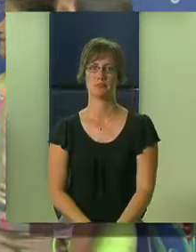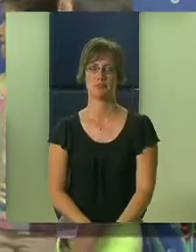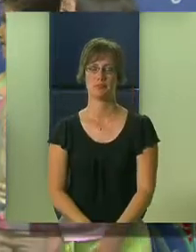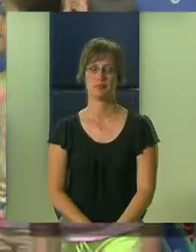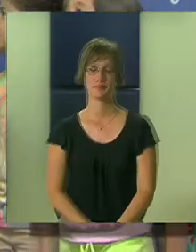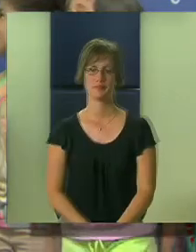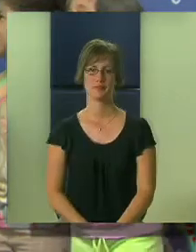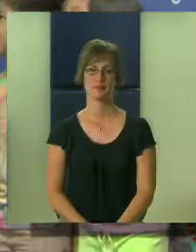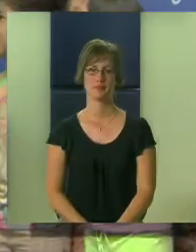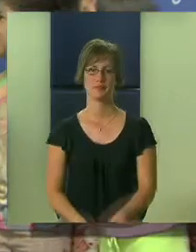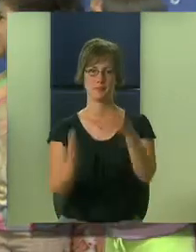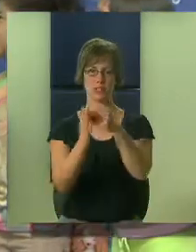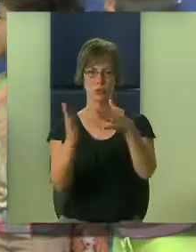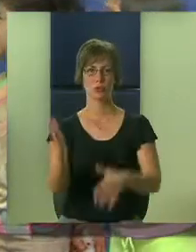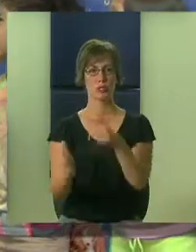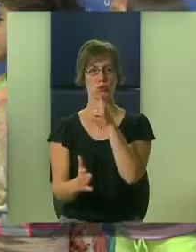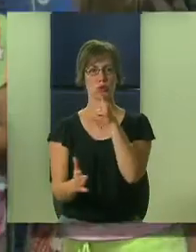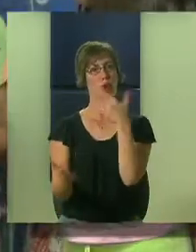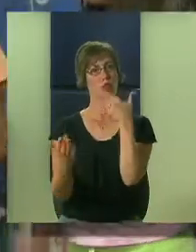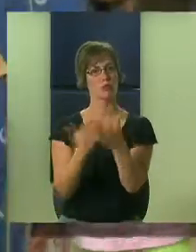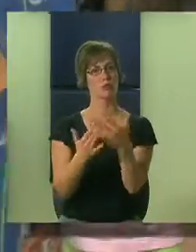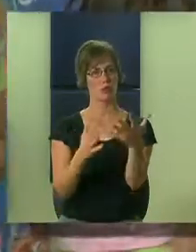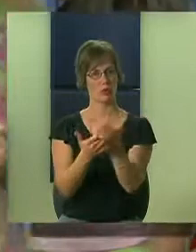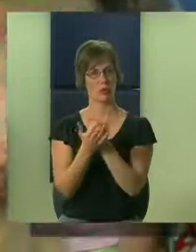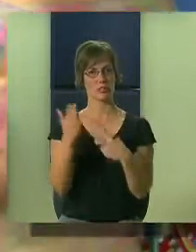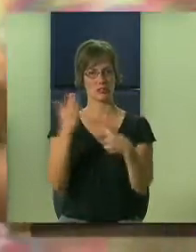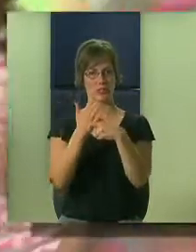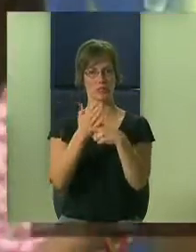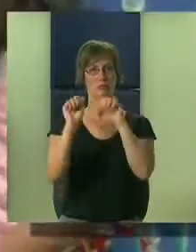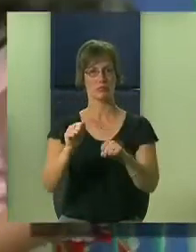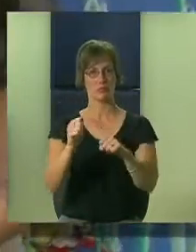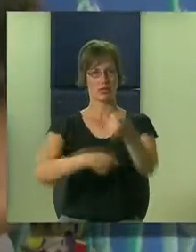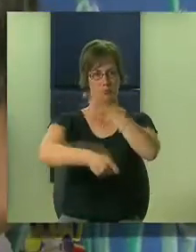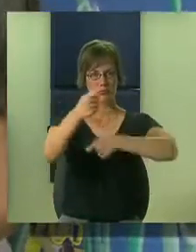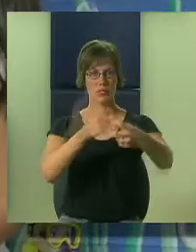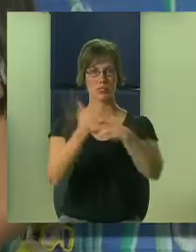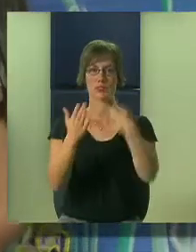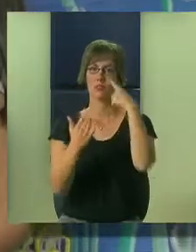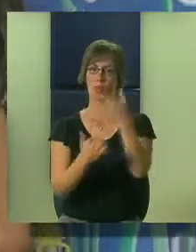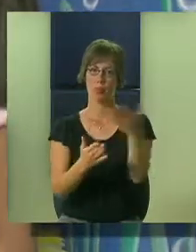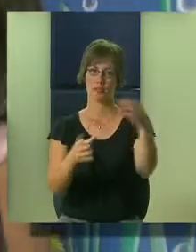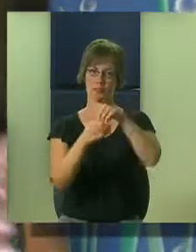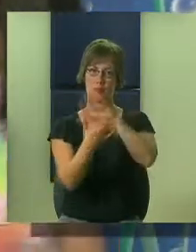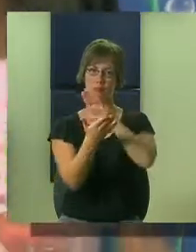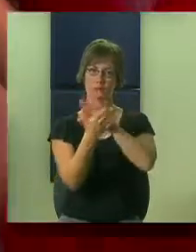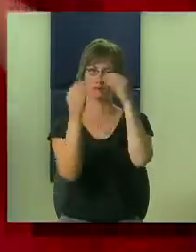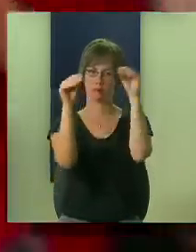in those three things very nicely. Students who are being good receive tickets which can be exchanged for various